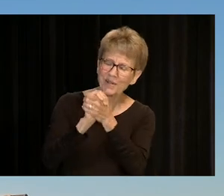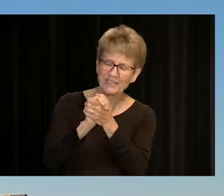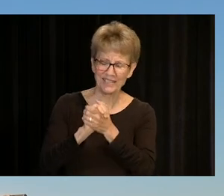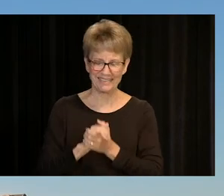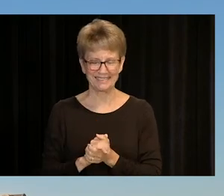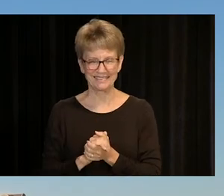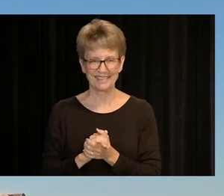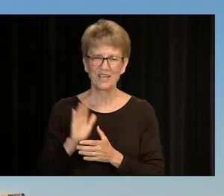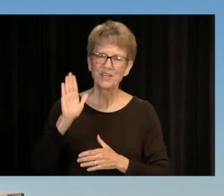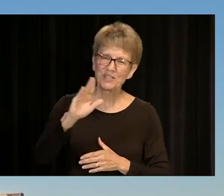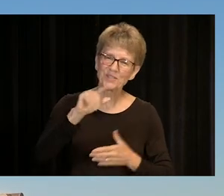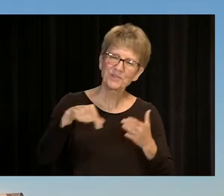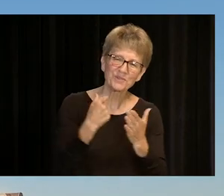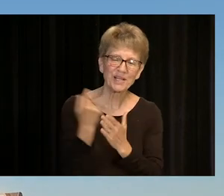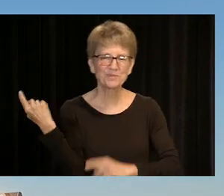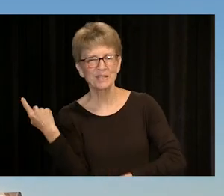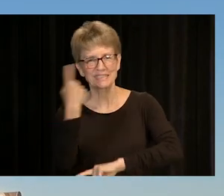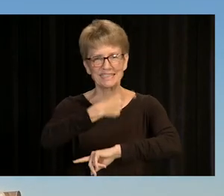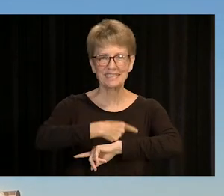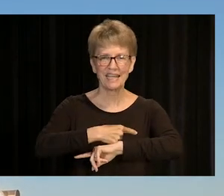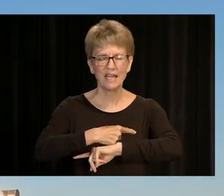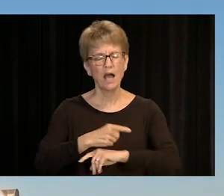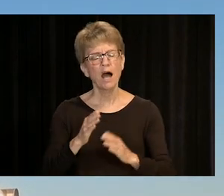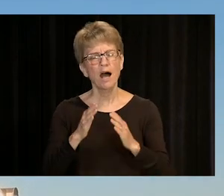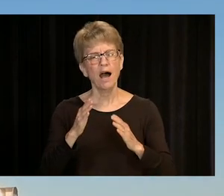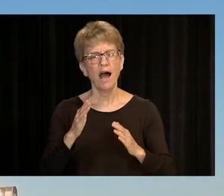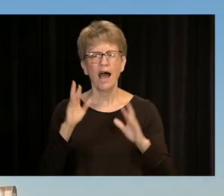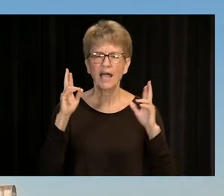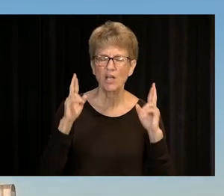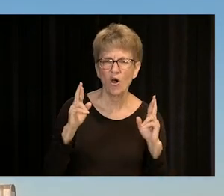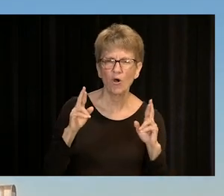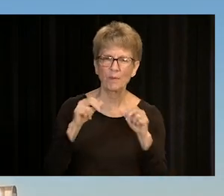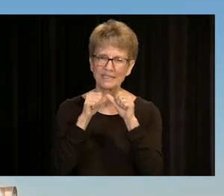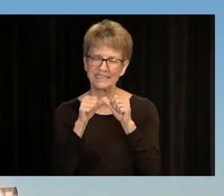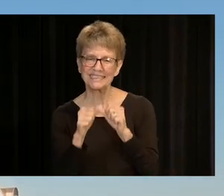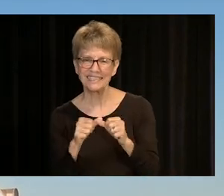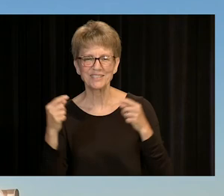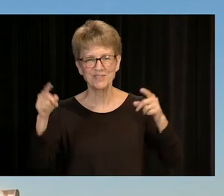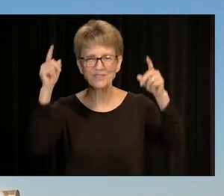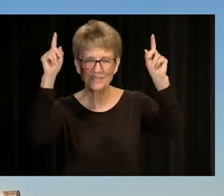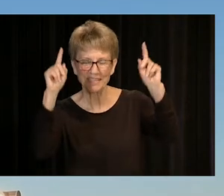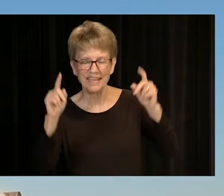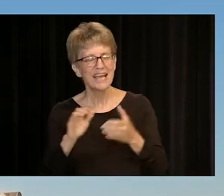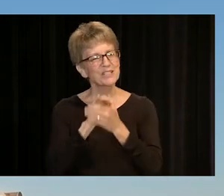MAY YOU HAVE CONTINUED SUCCESS. CONGRATULATIONS TO OUR BROOKHAVEN GRADUATES.